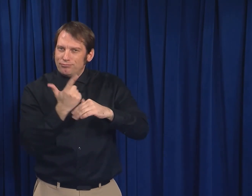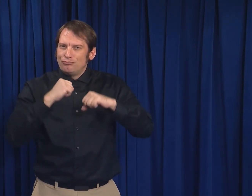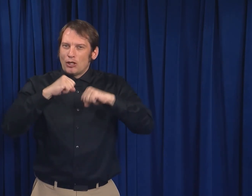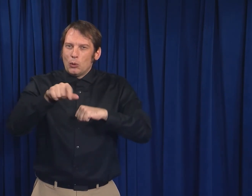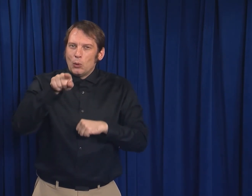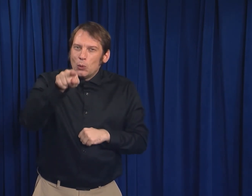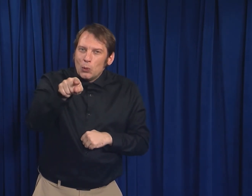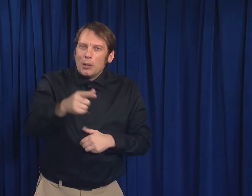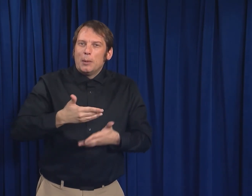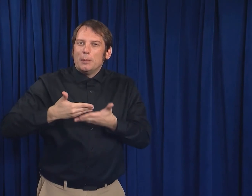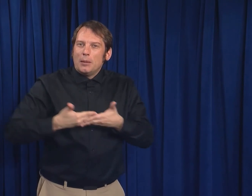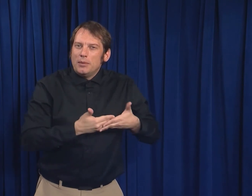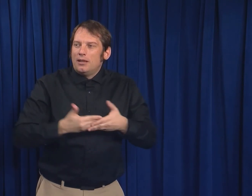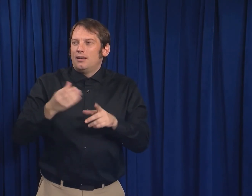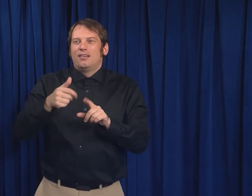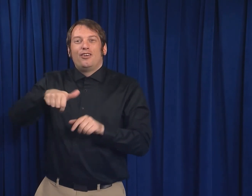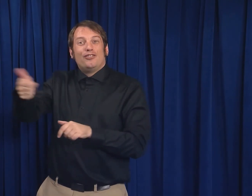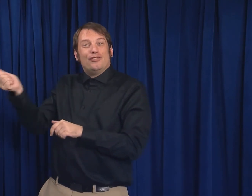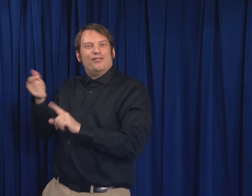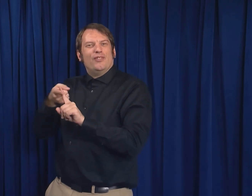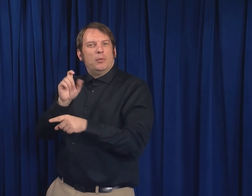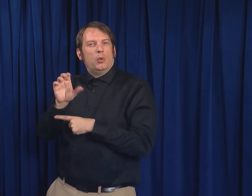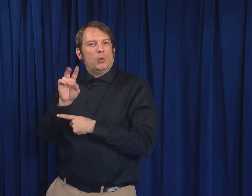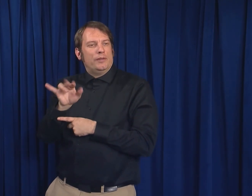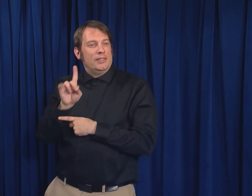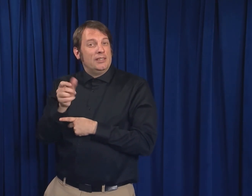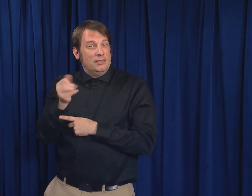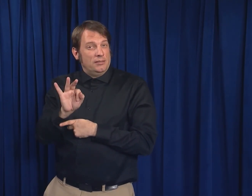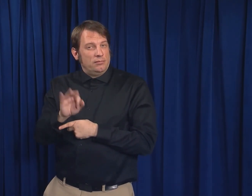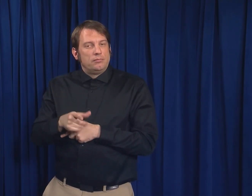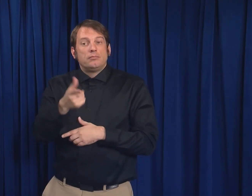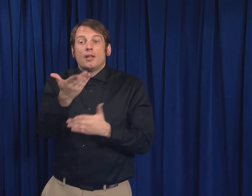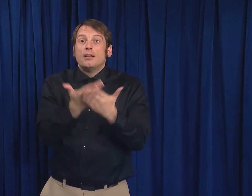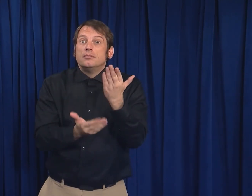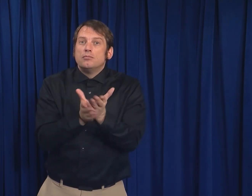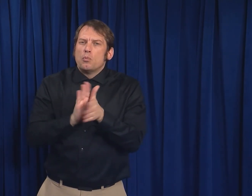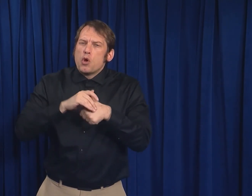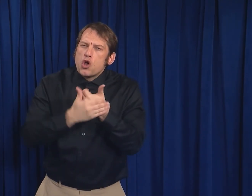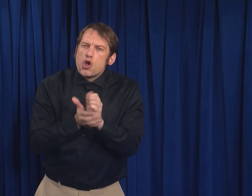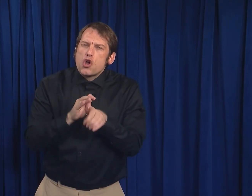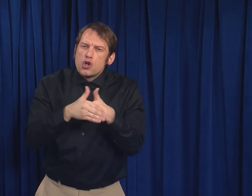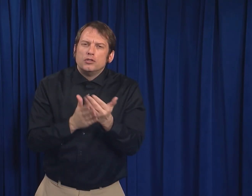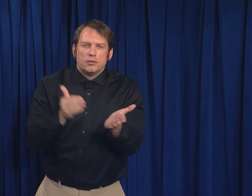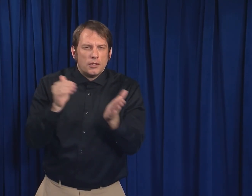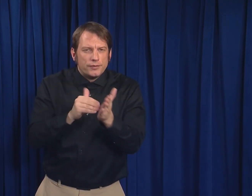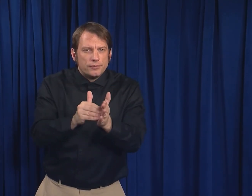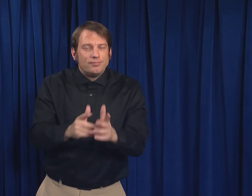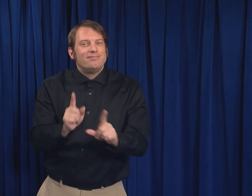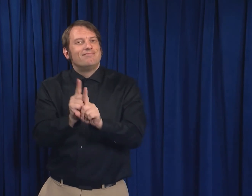to help protect you, your baby, and others from COVID-19— wash your hands often,